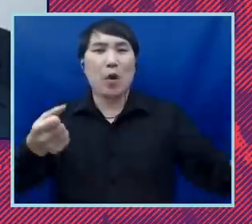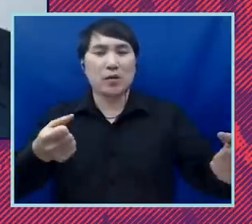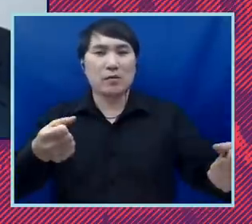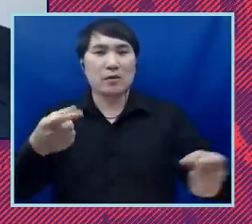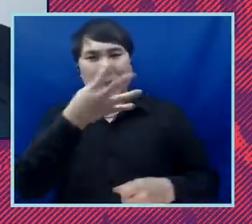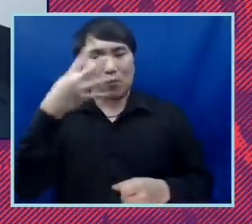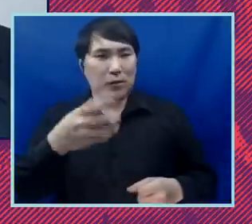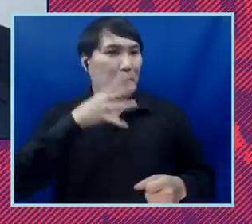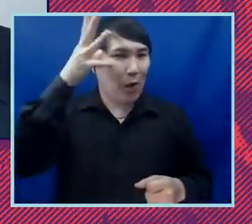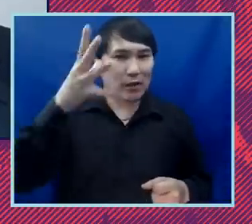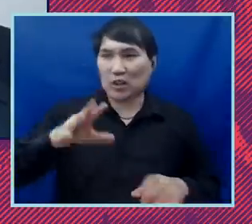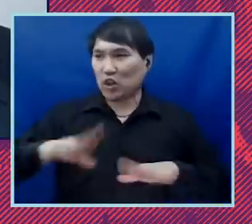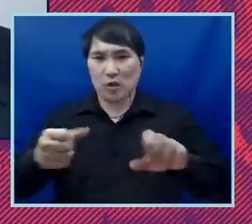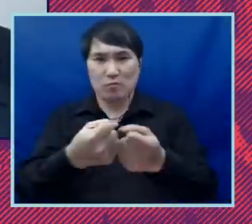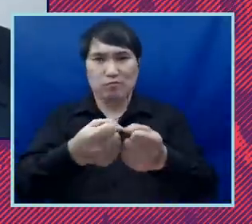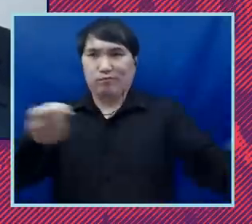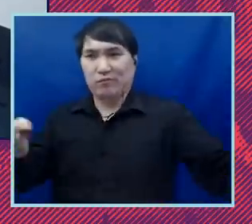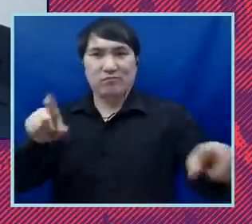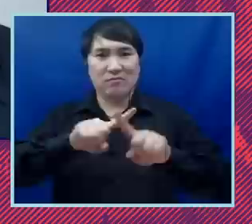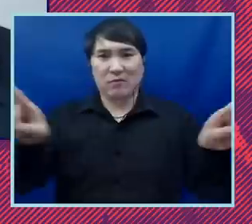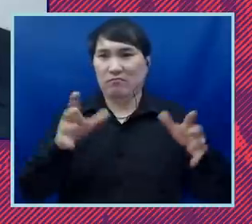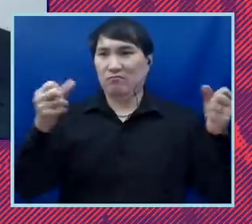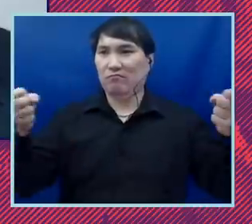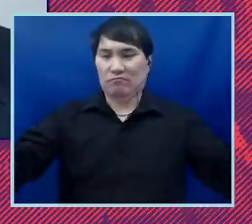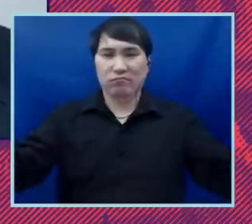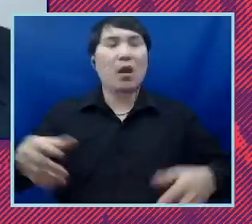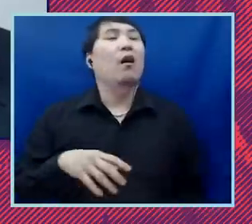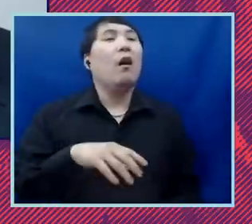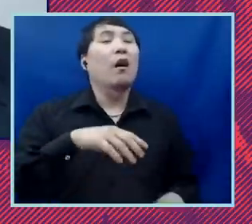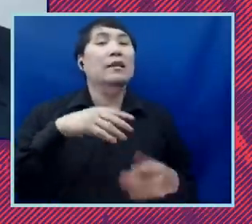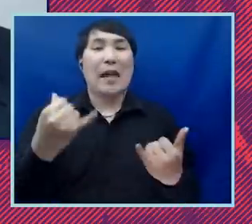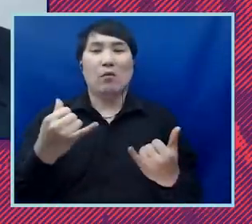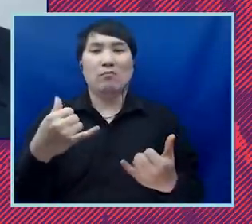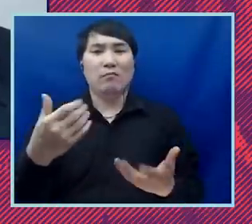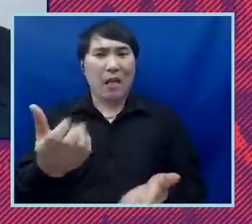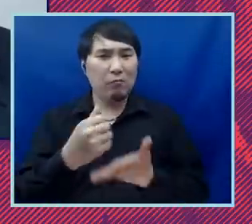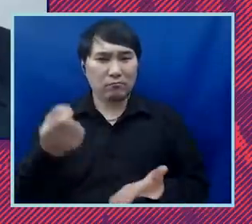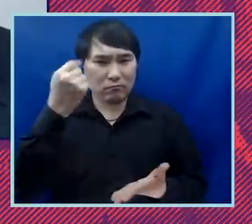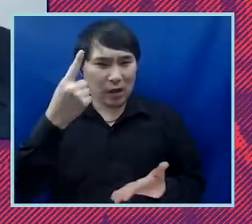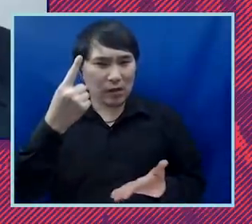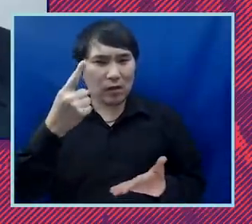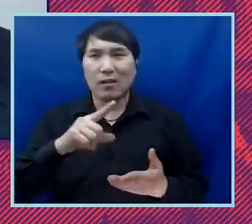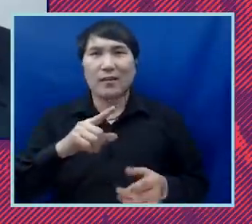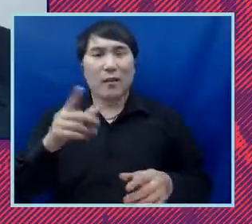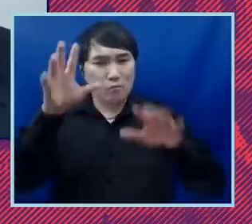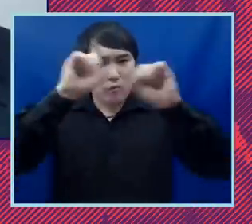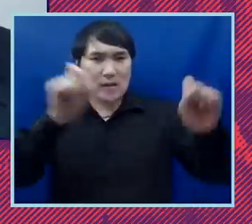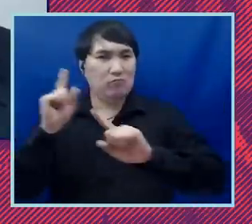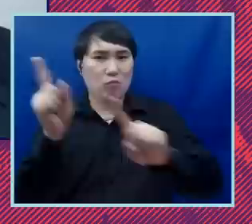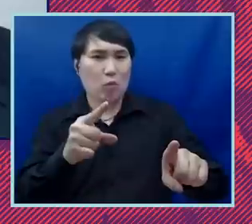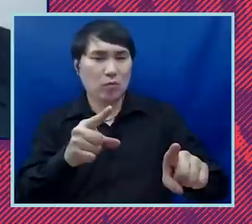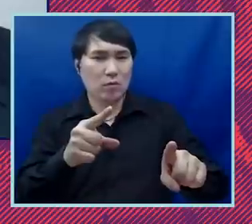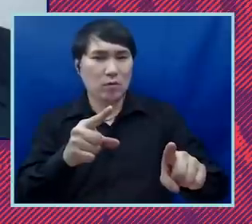beginning. But walk us through a little bit about the executive order around the family separation